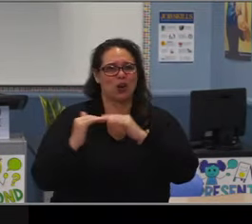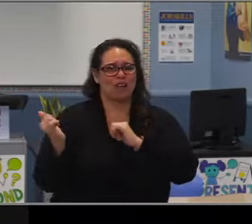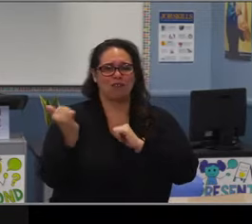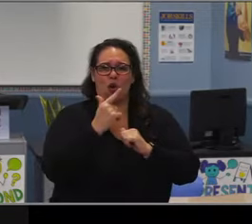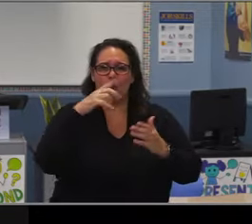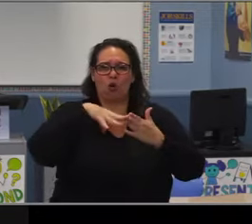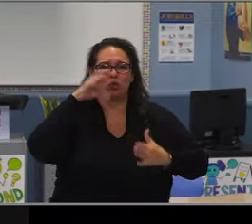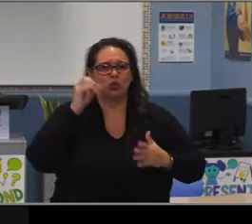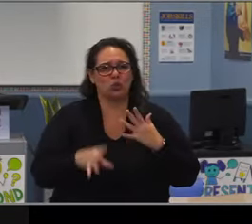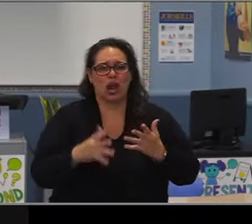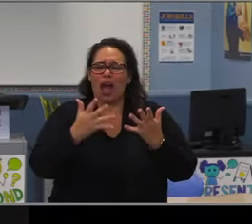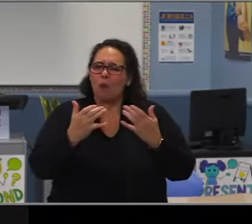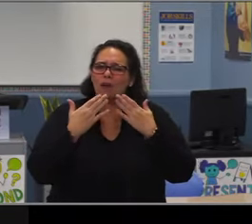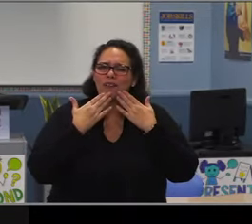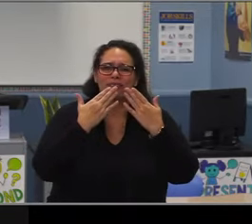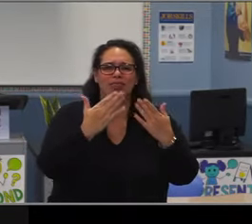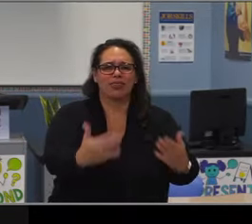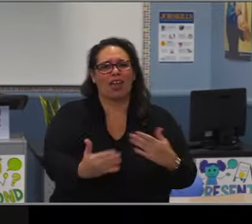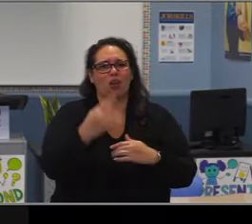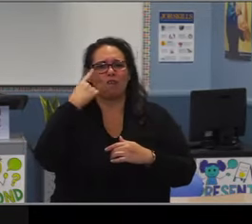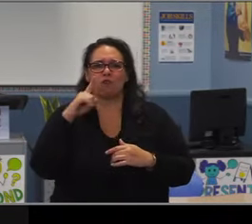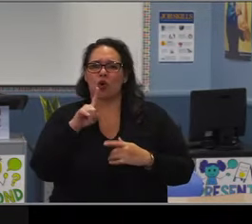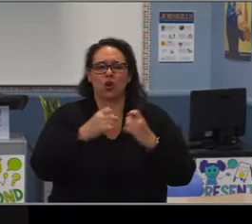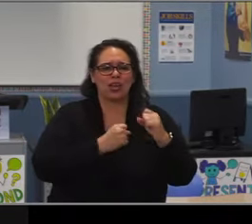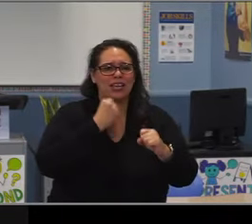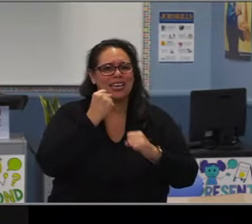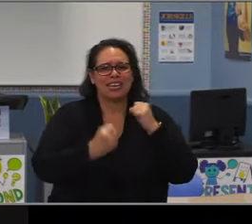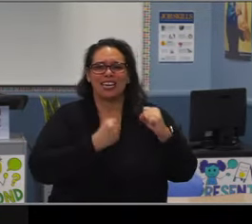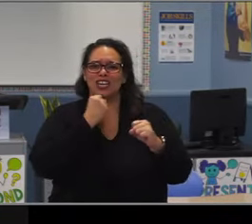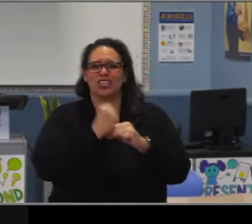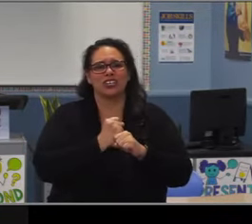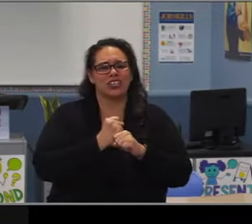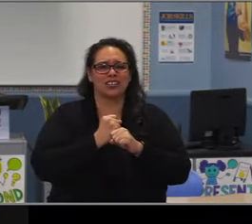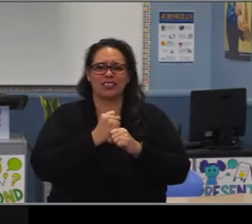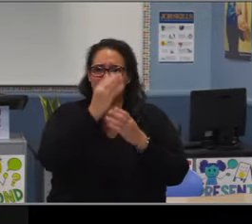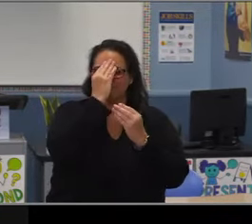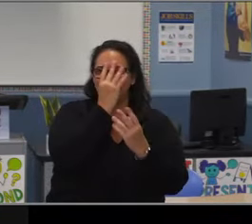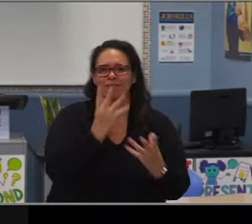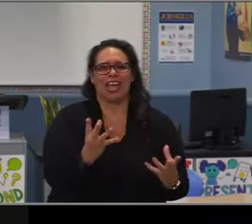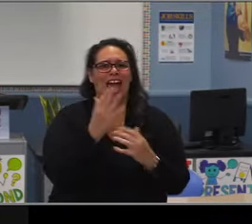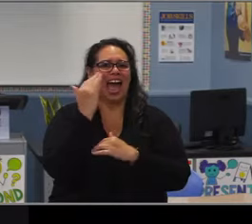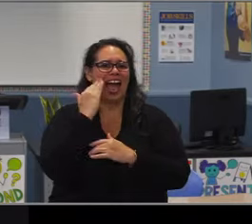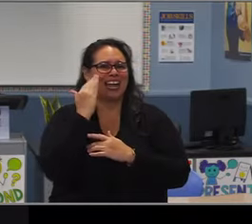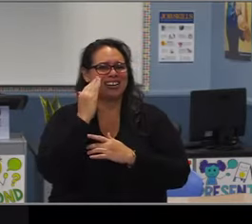Thank you again for giving so much of your time and effort to our school district and our community.